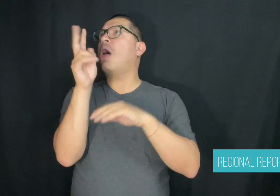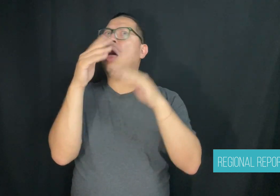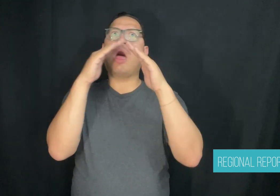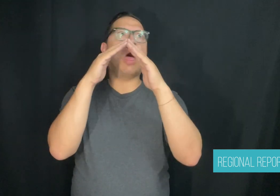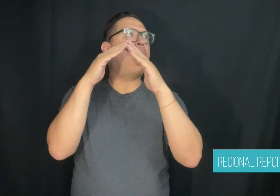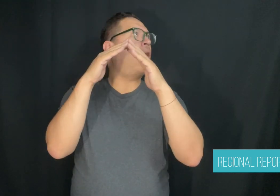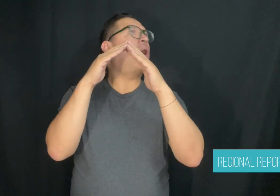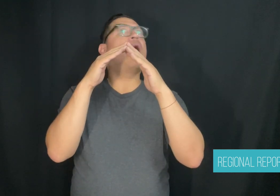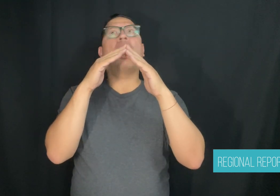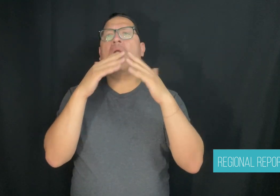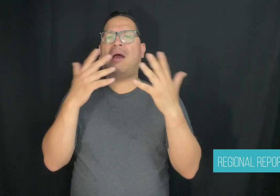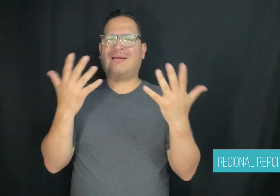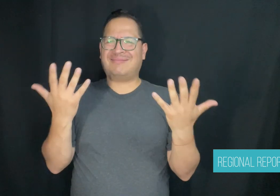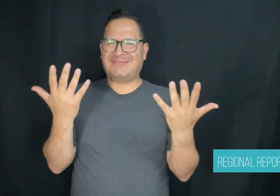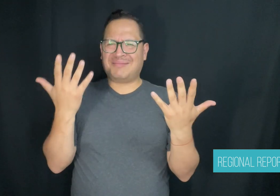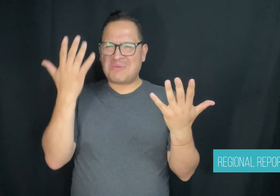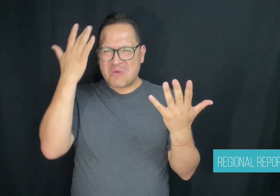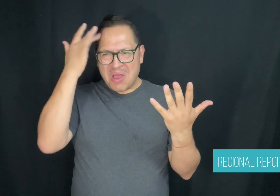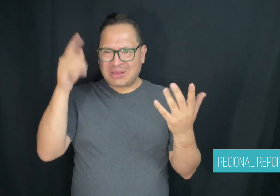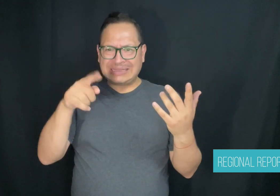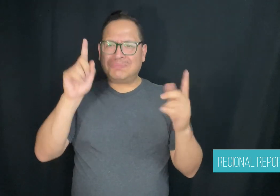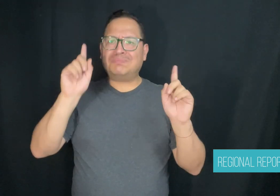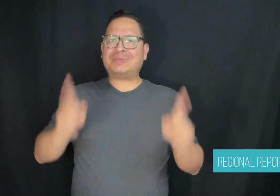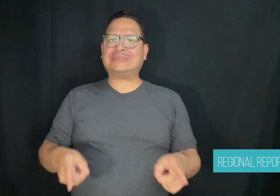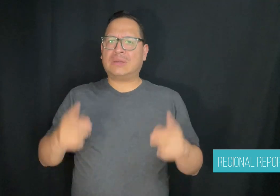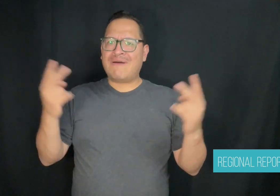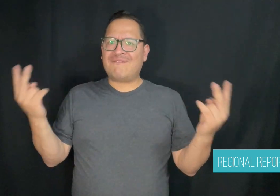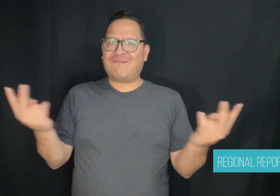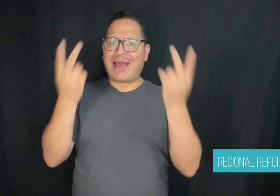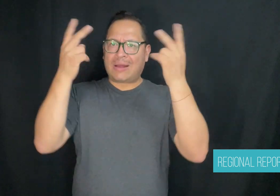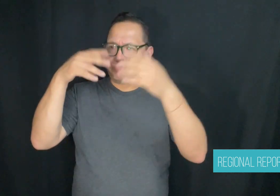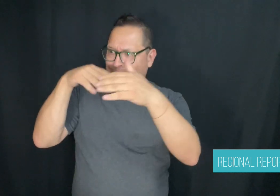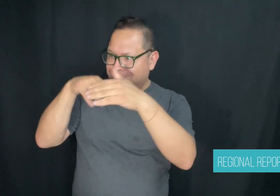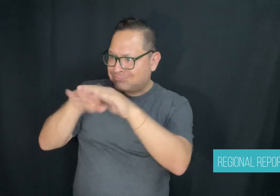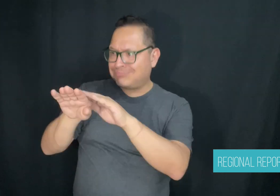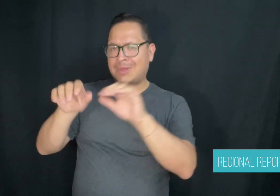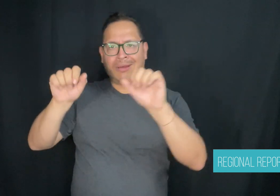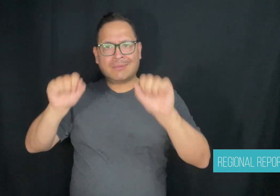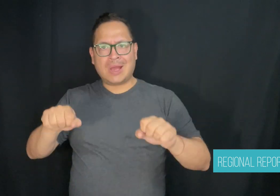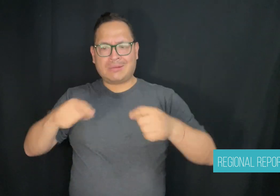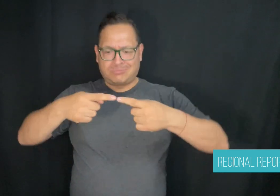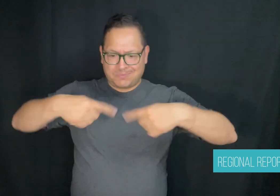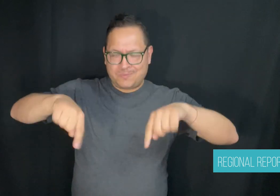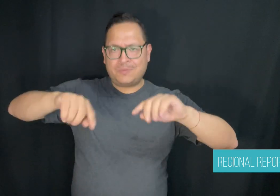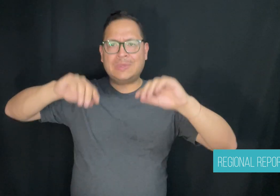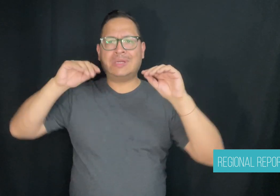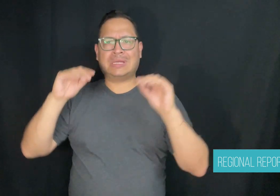to be able to access what's going on in the classroom?"